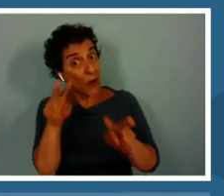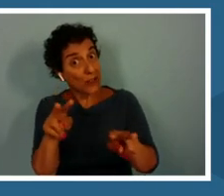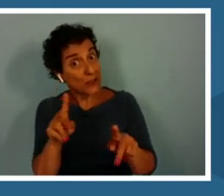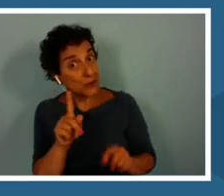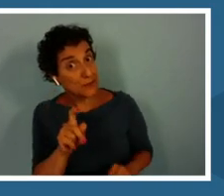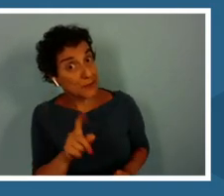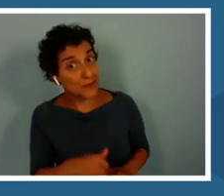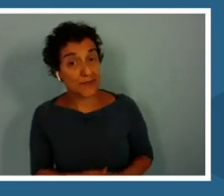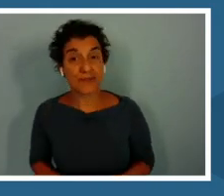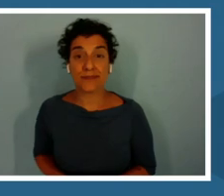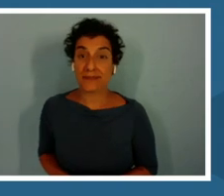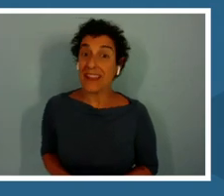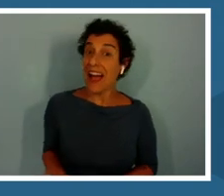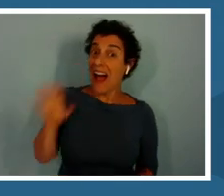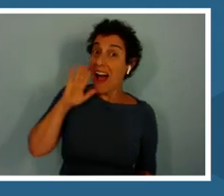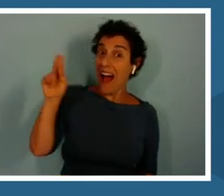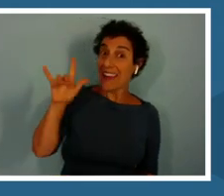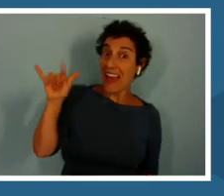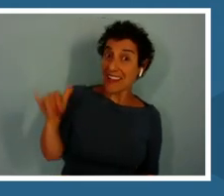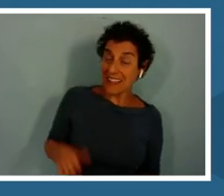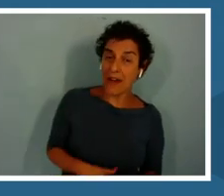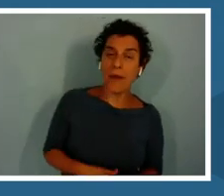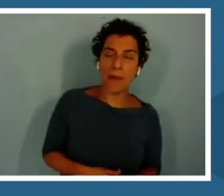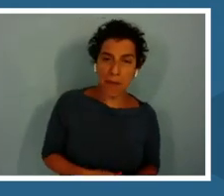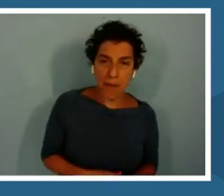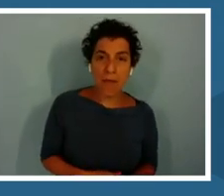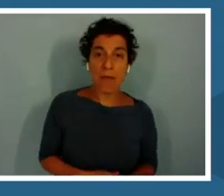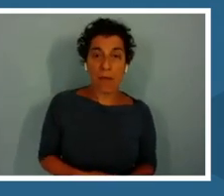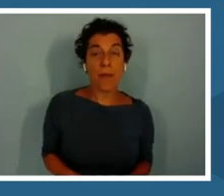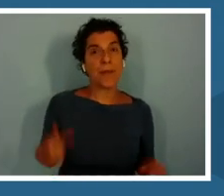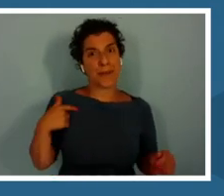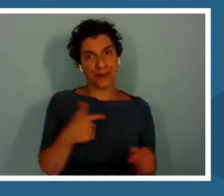Hi, Kelly. We have a really fun project.